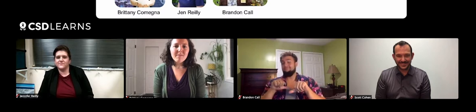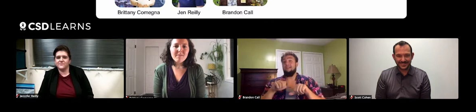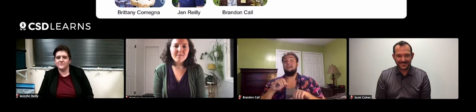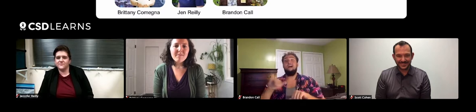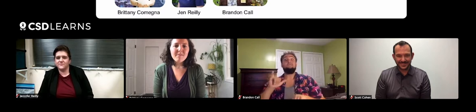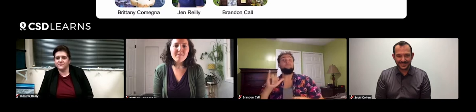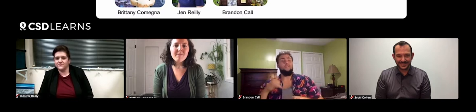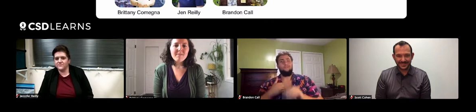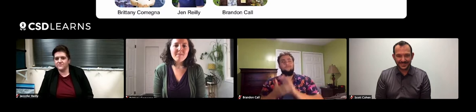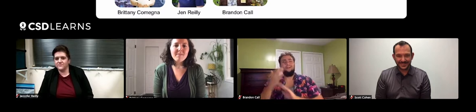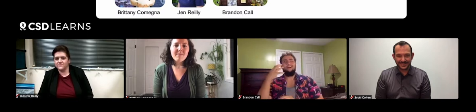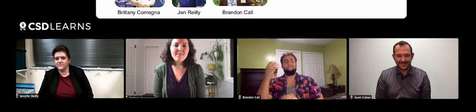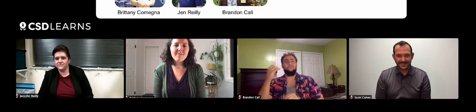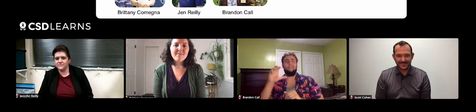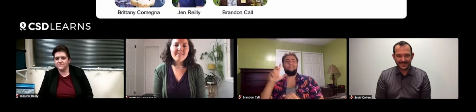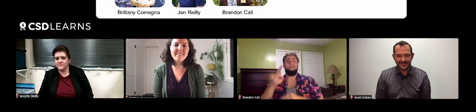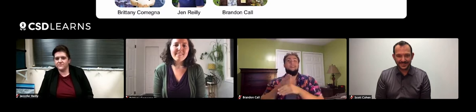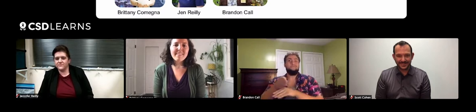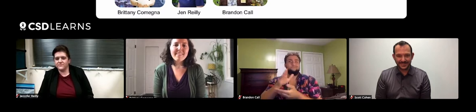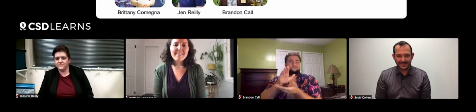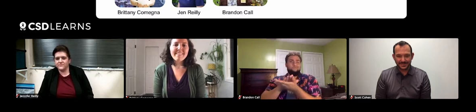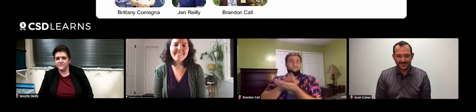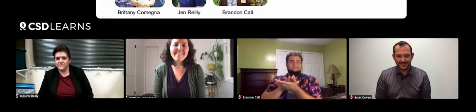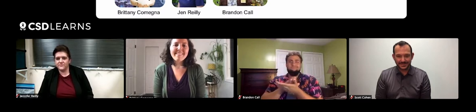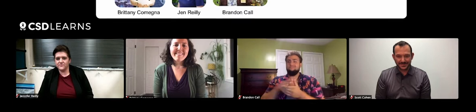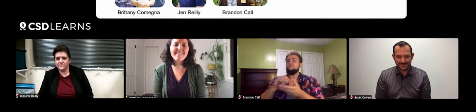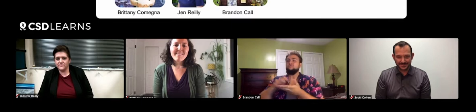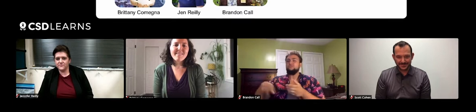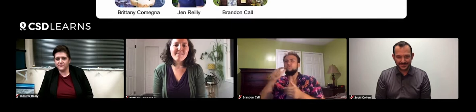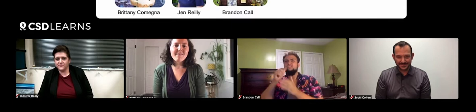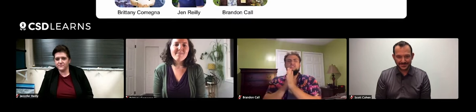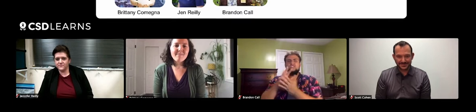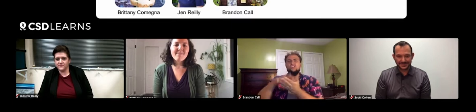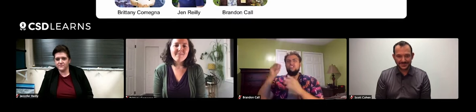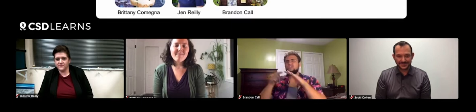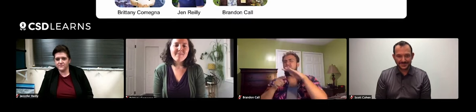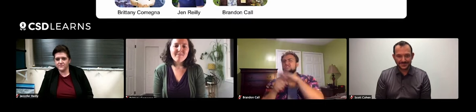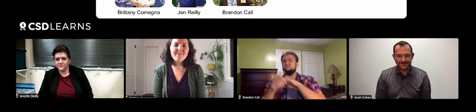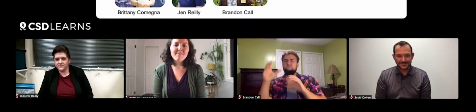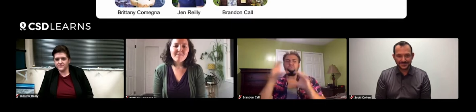Also, I run an outdoors club after school for students who are motivated to explore